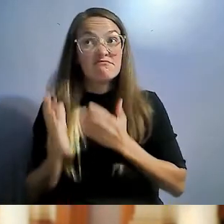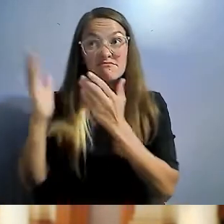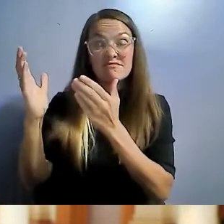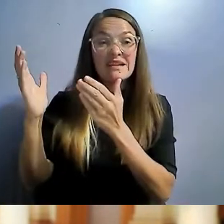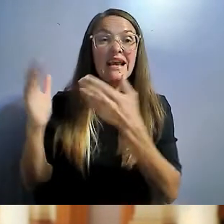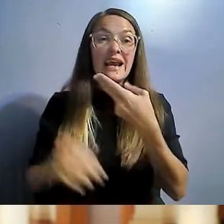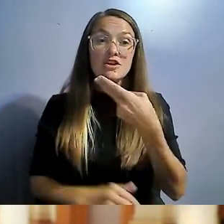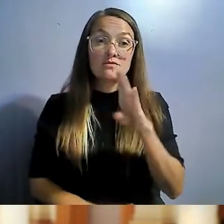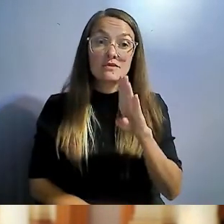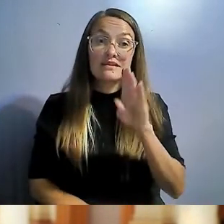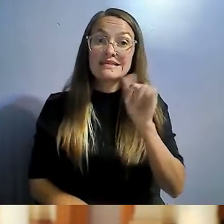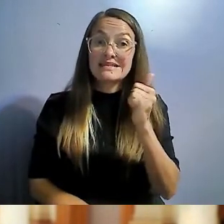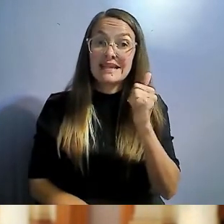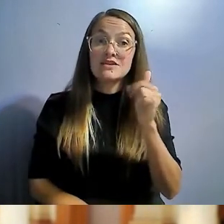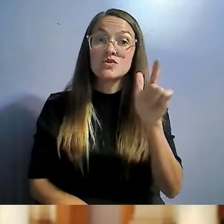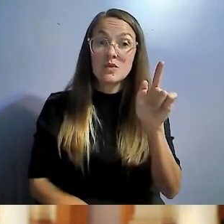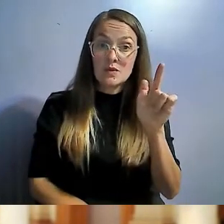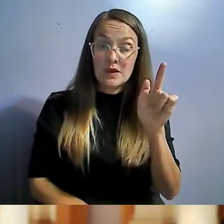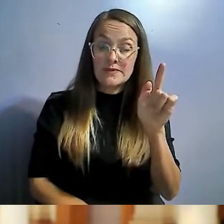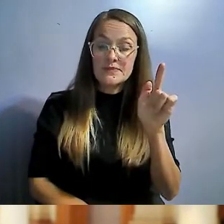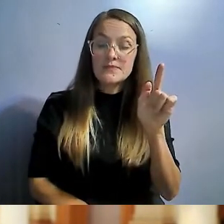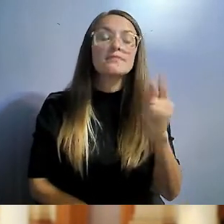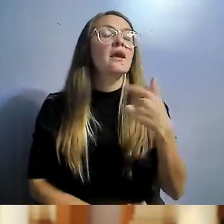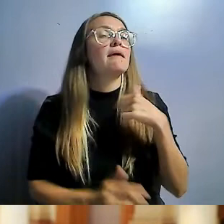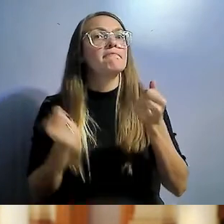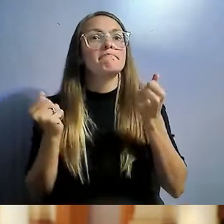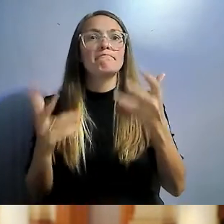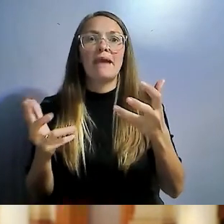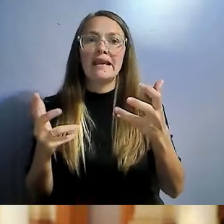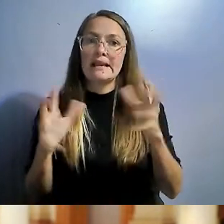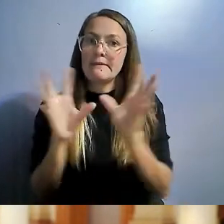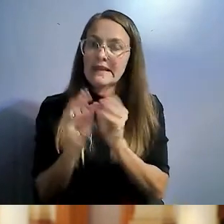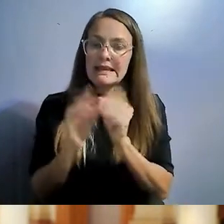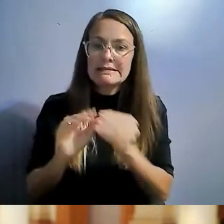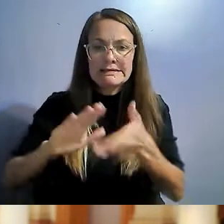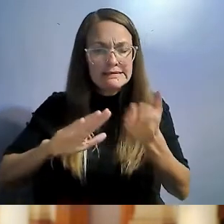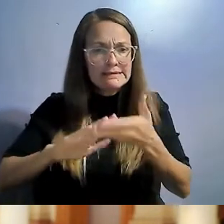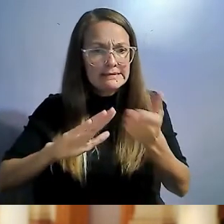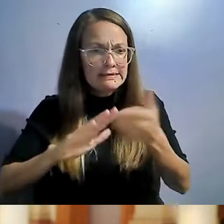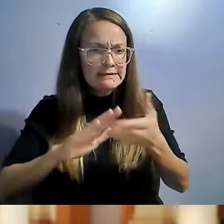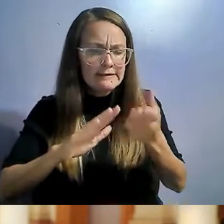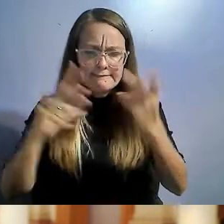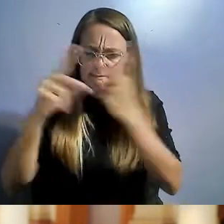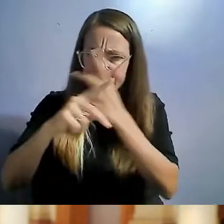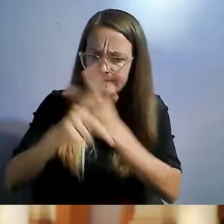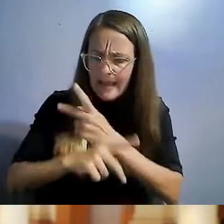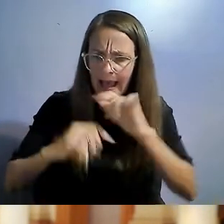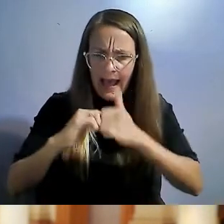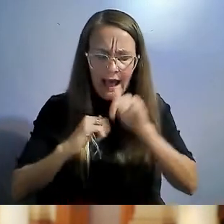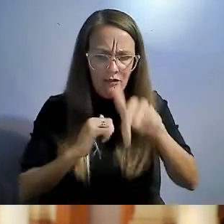I led many stakeholder meetings to understand the topic and parse out how the legislation could work.